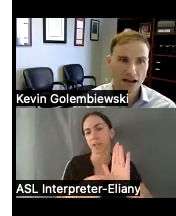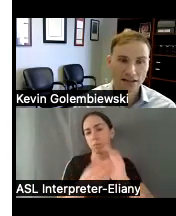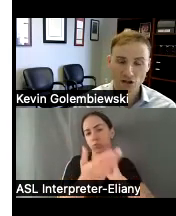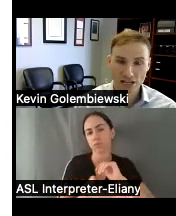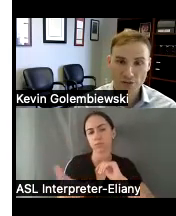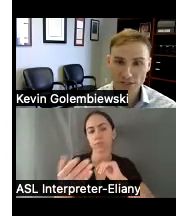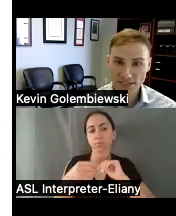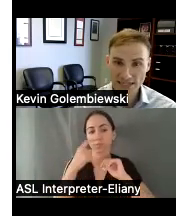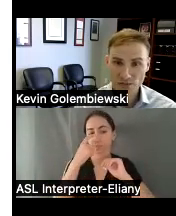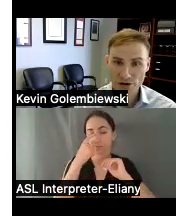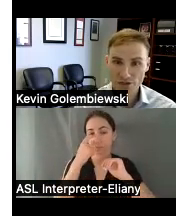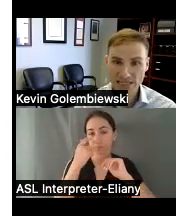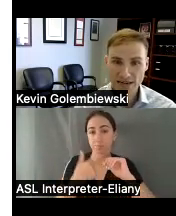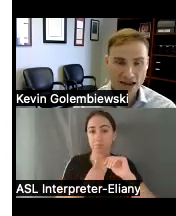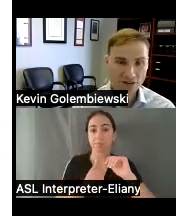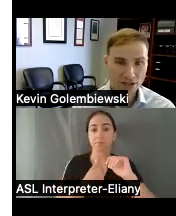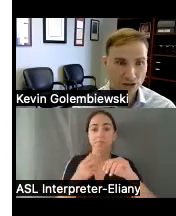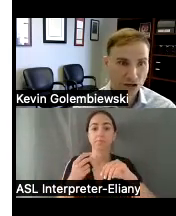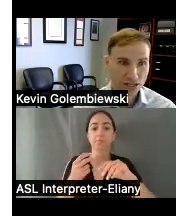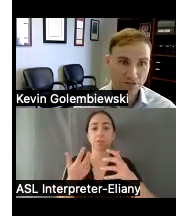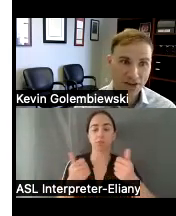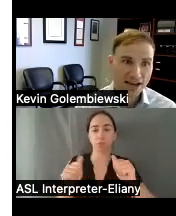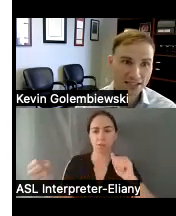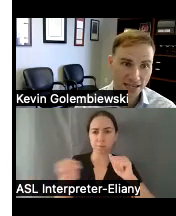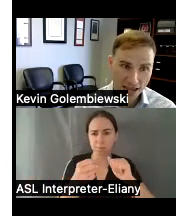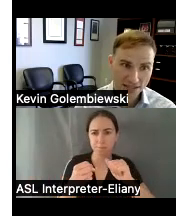I look at when I'm assessing where to assign an advocate or attorney the facts of the